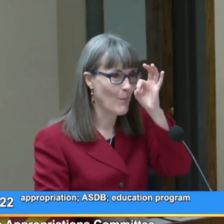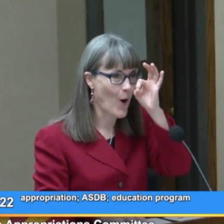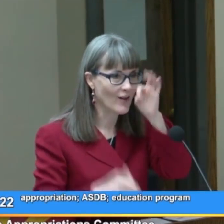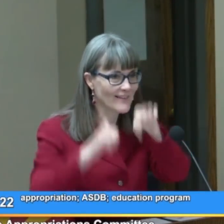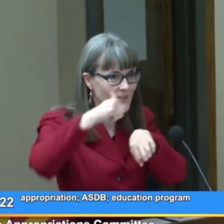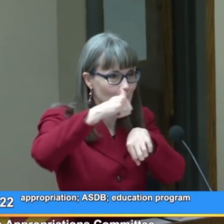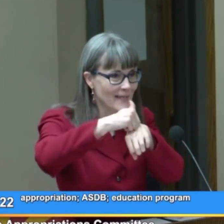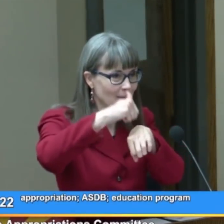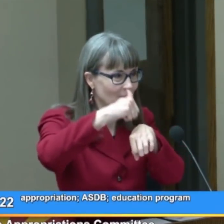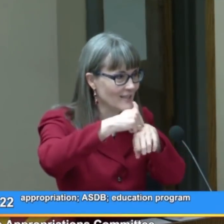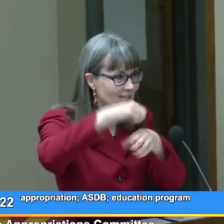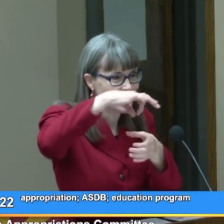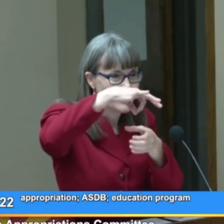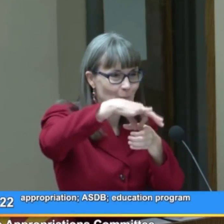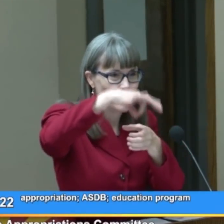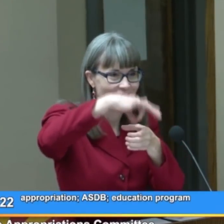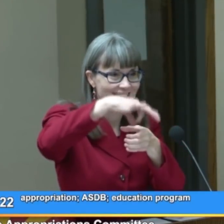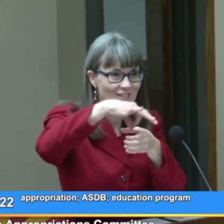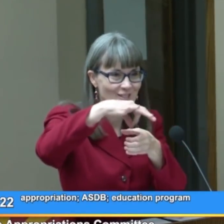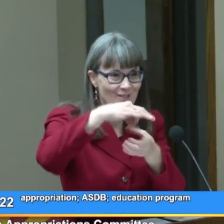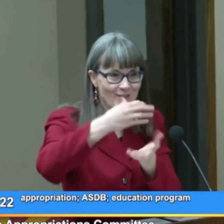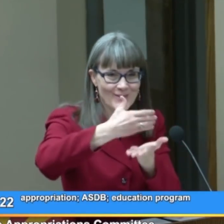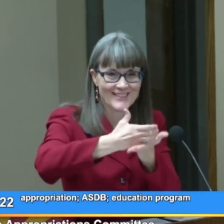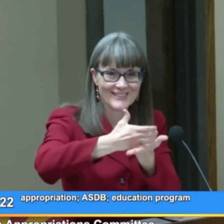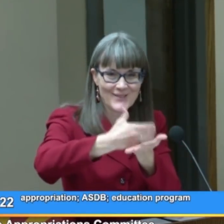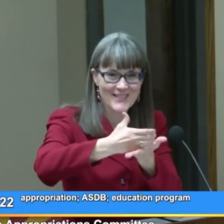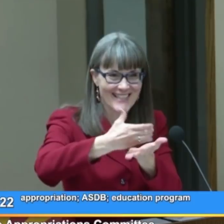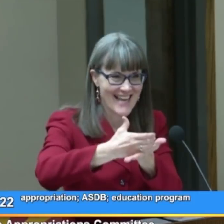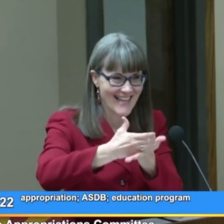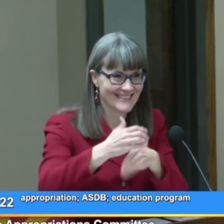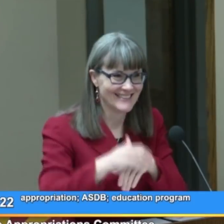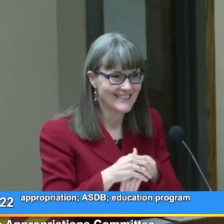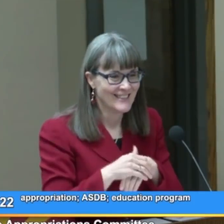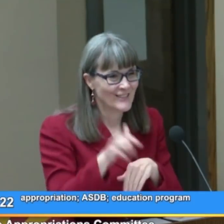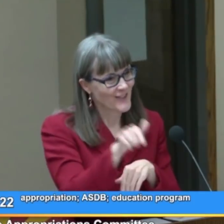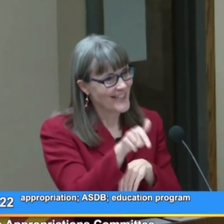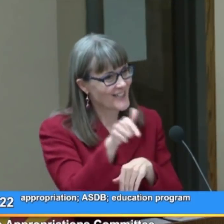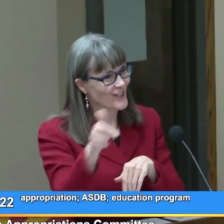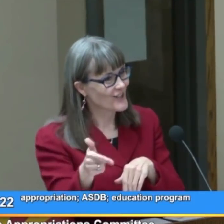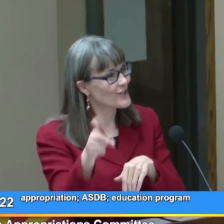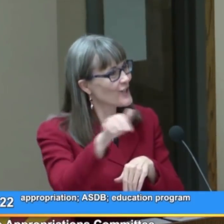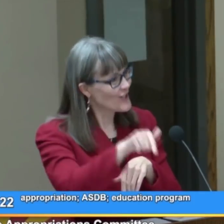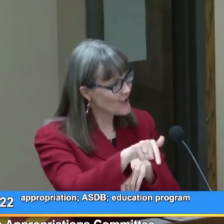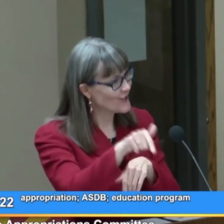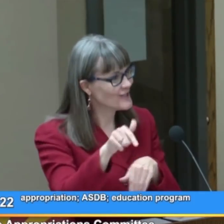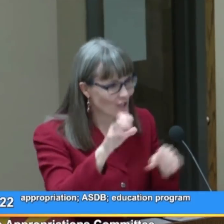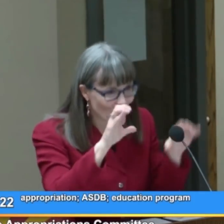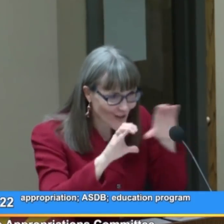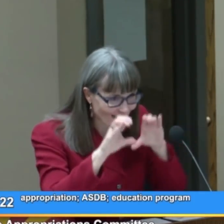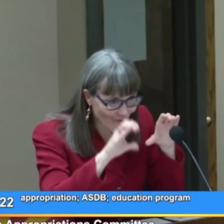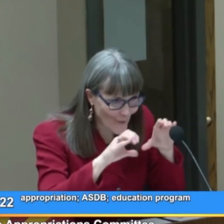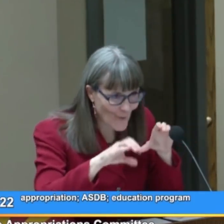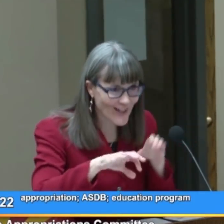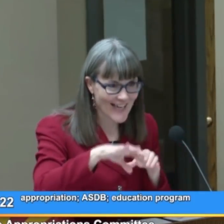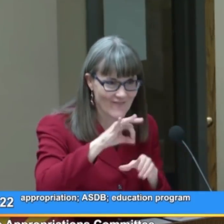little pebbles to put into the soda cans. So they took turns looking for and